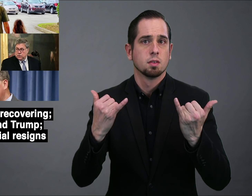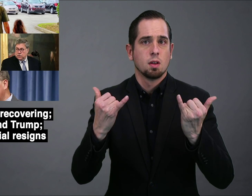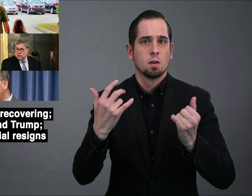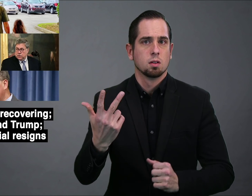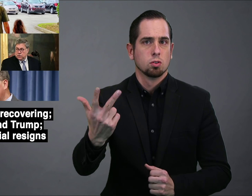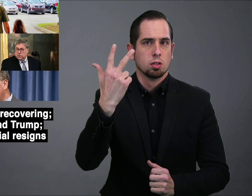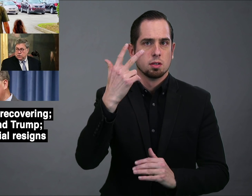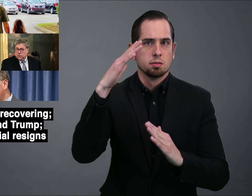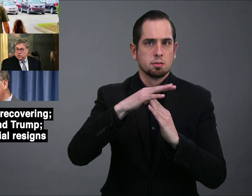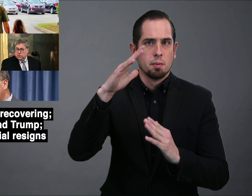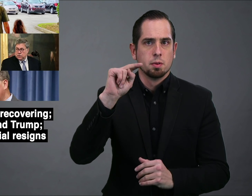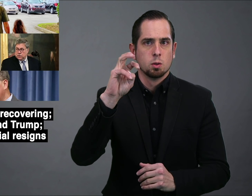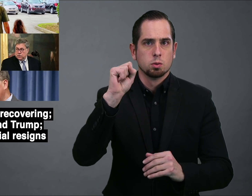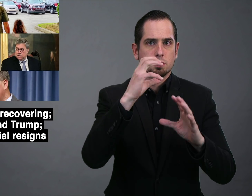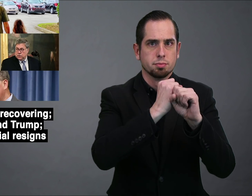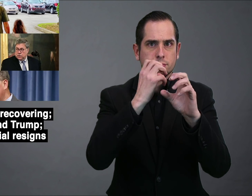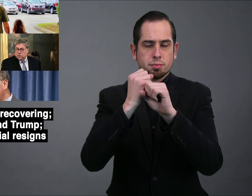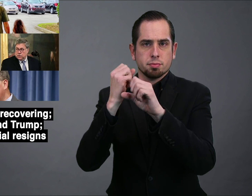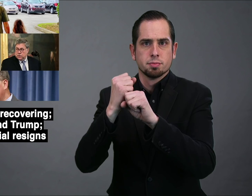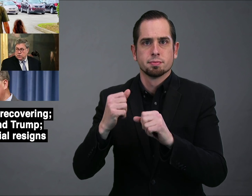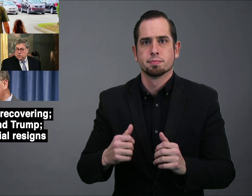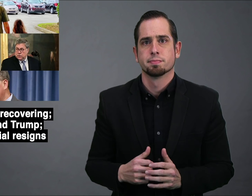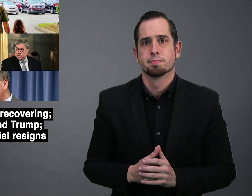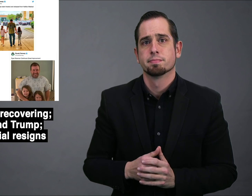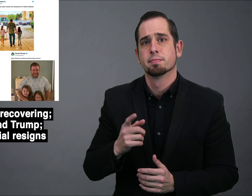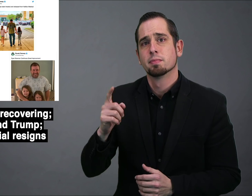Here are three top news briefs.